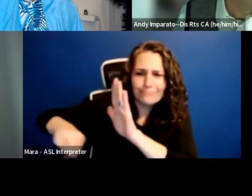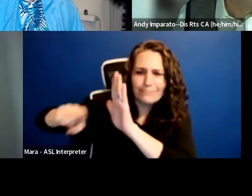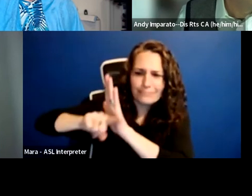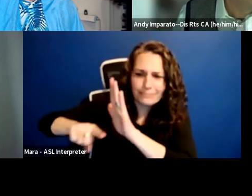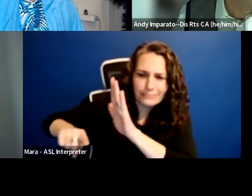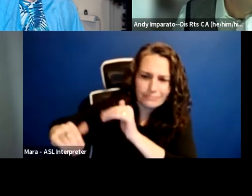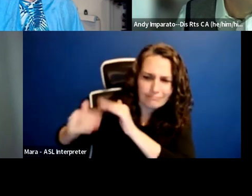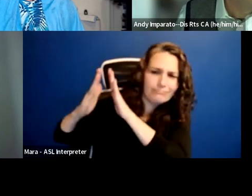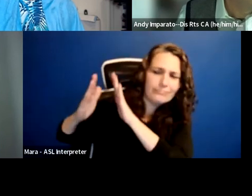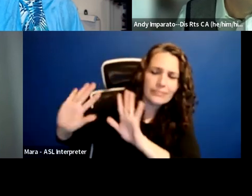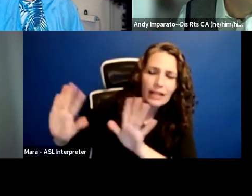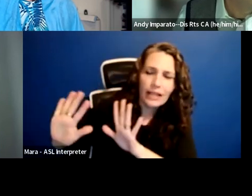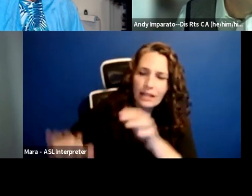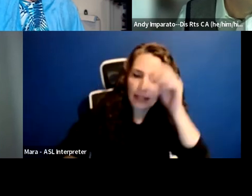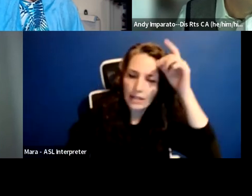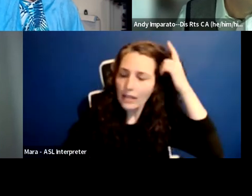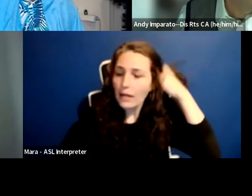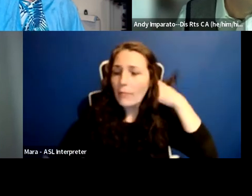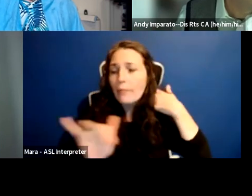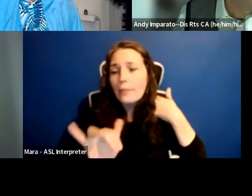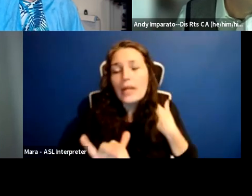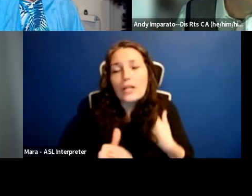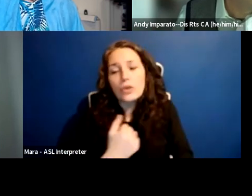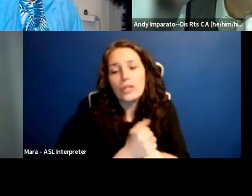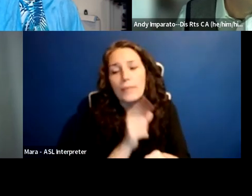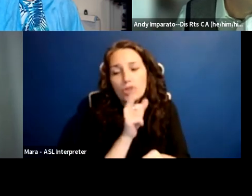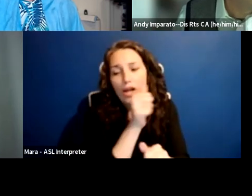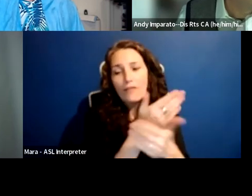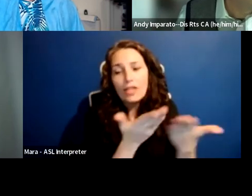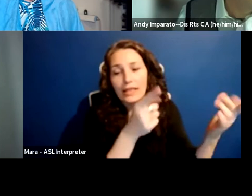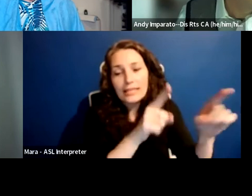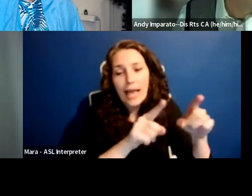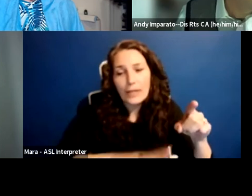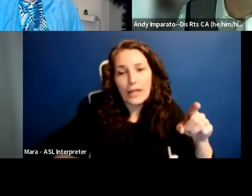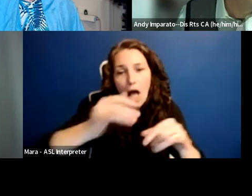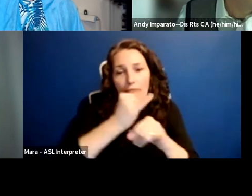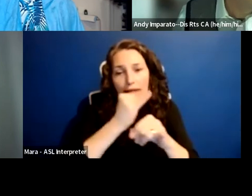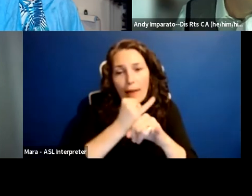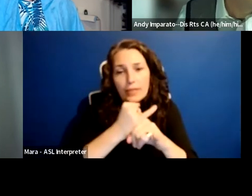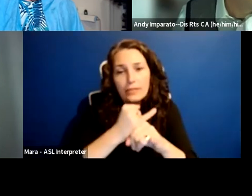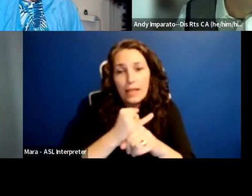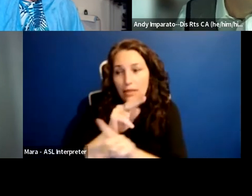but also to ensure like what is going on on the campus now, that the voices of disabled students,